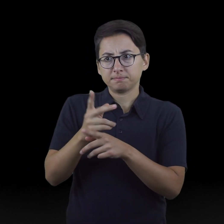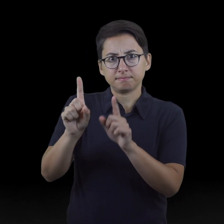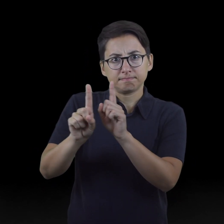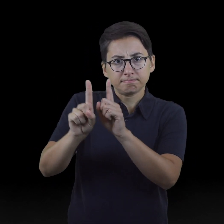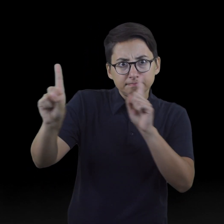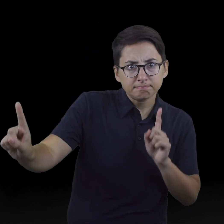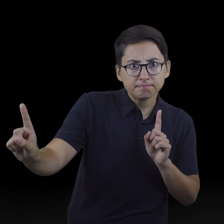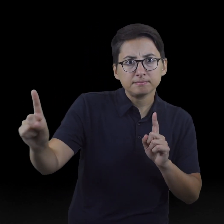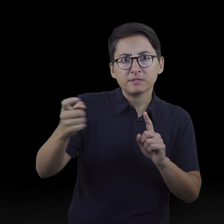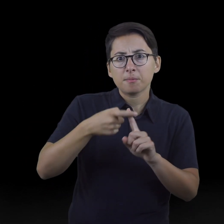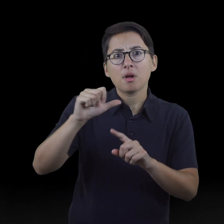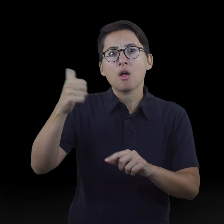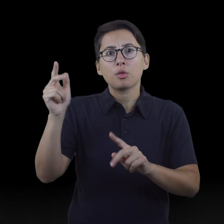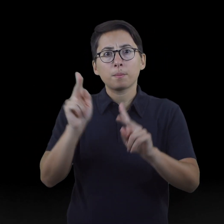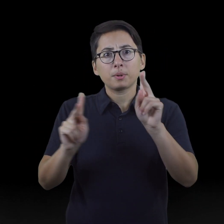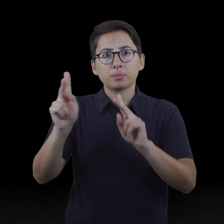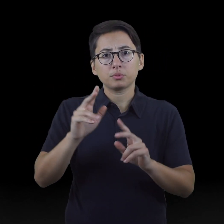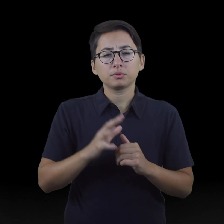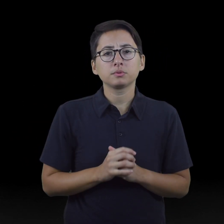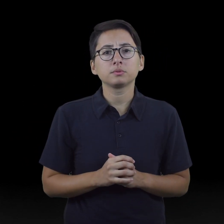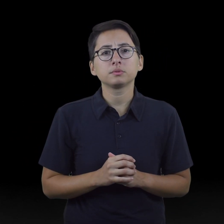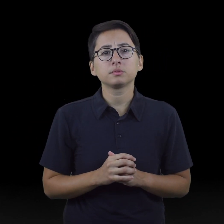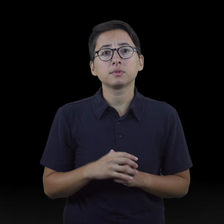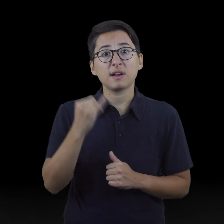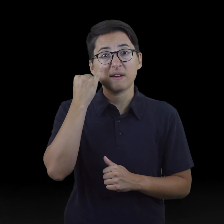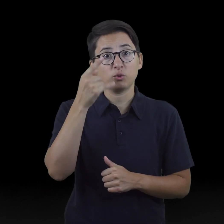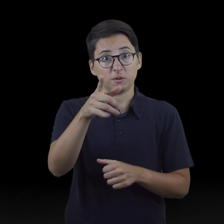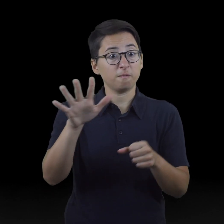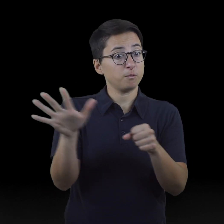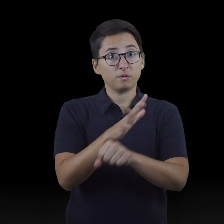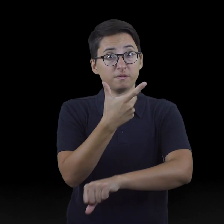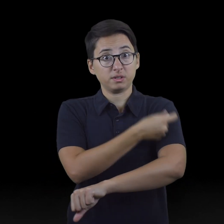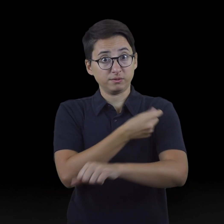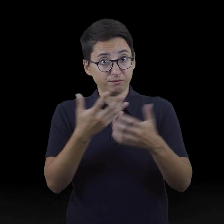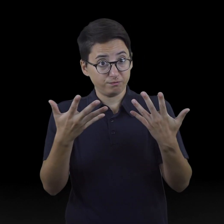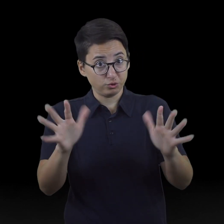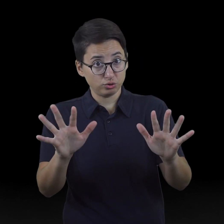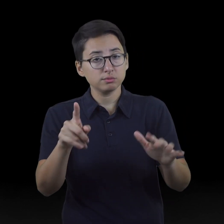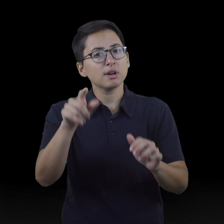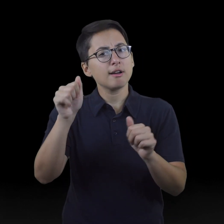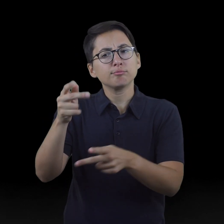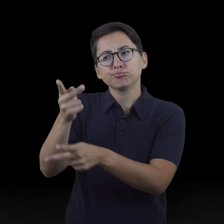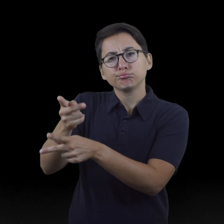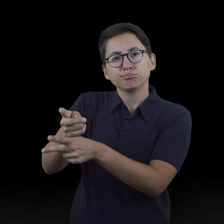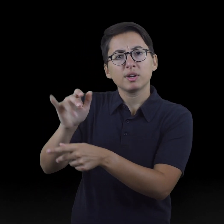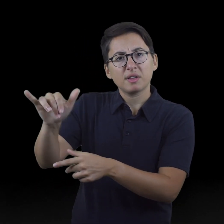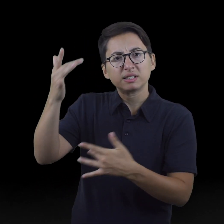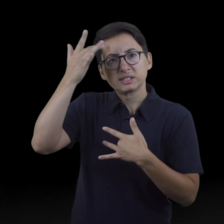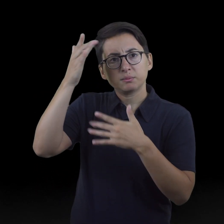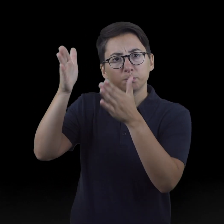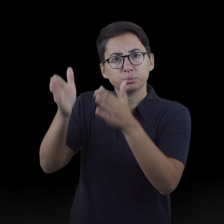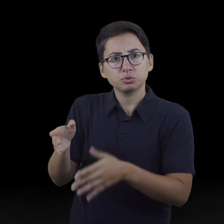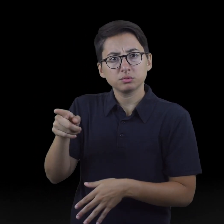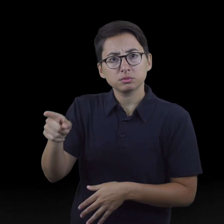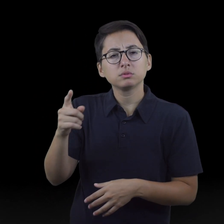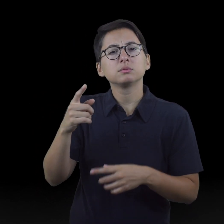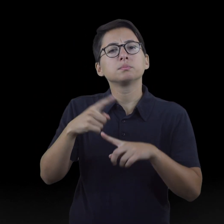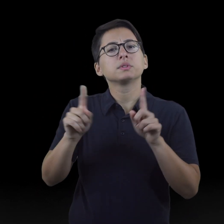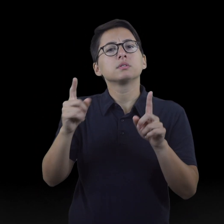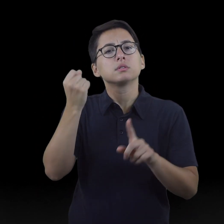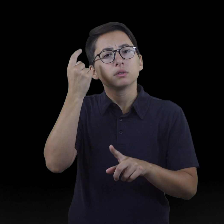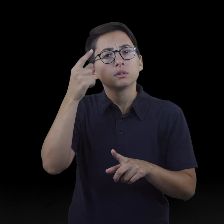house. If you are fully vaccinated, you can take care of the person who is sick but try to stay